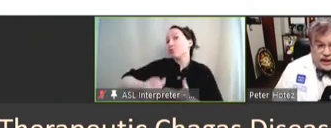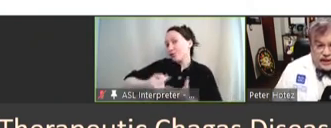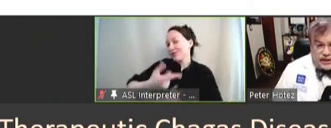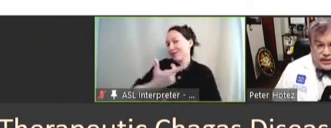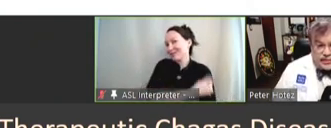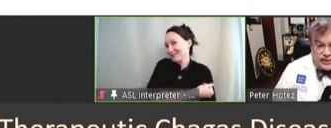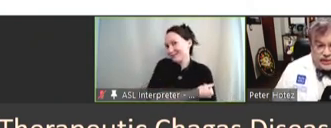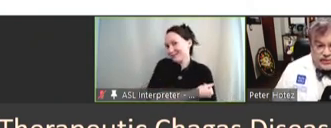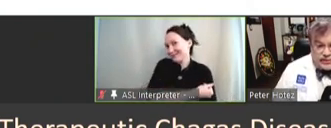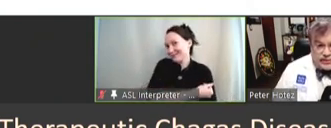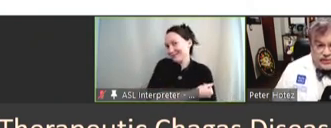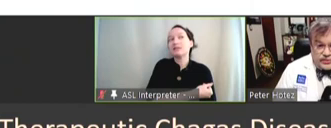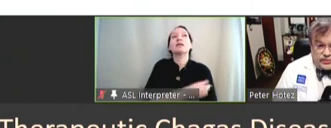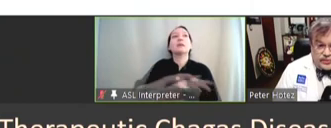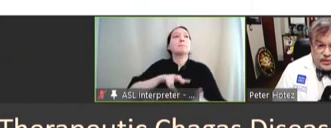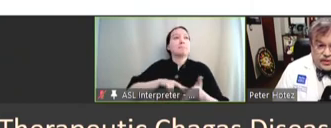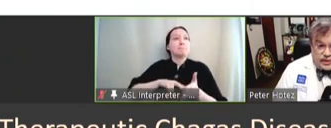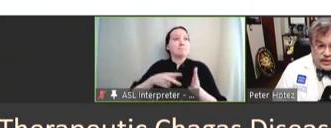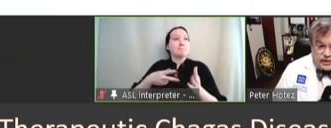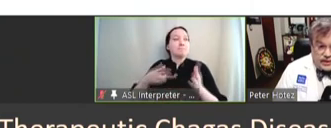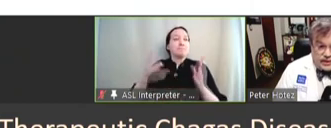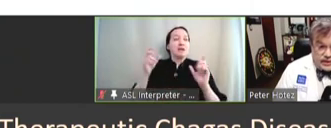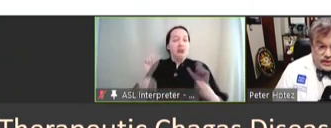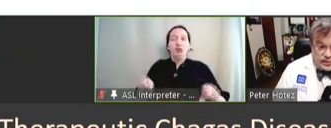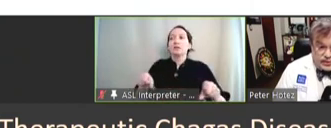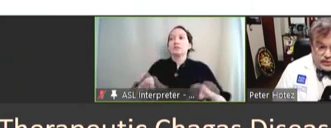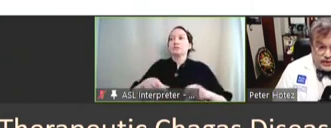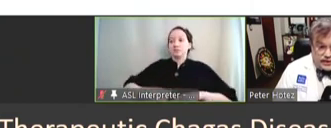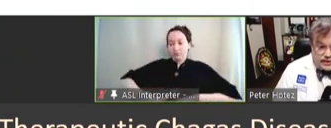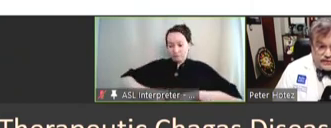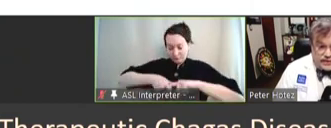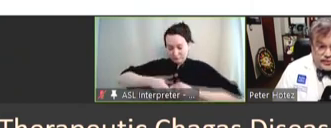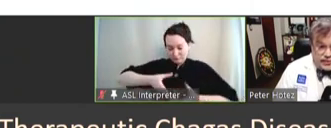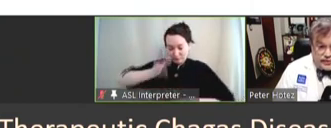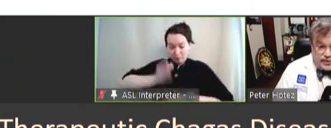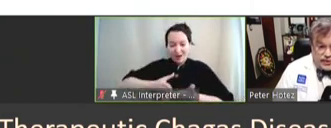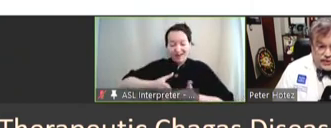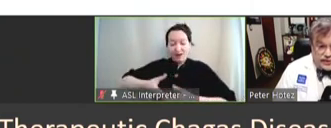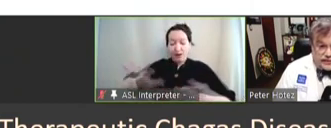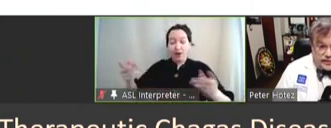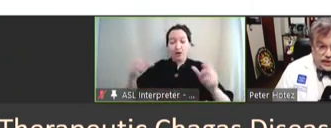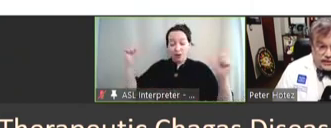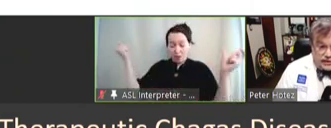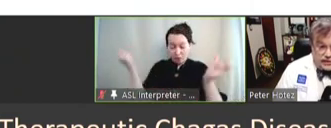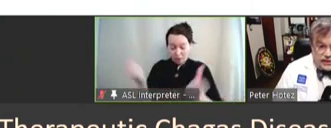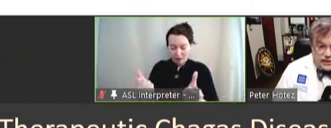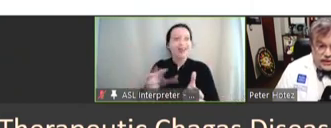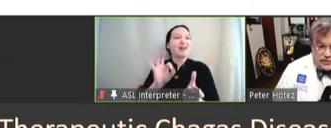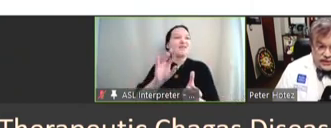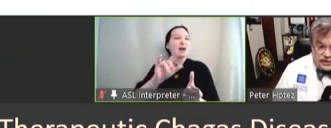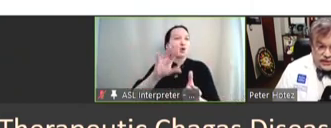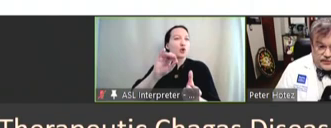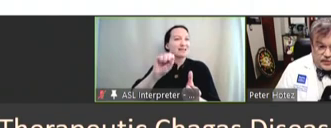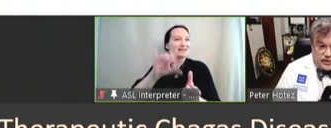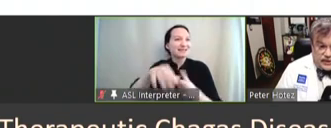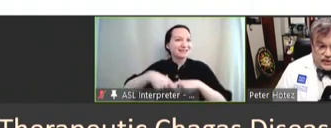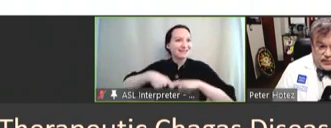that is used to halt the progression of fibrosis and inflammation resulting from the presence of